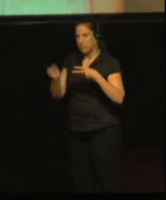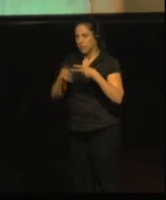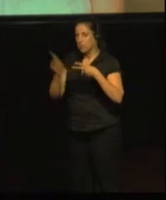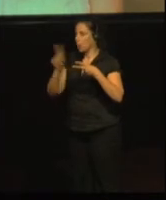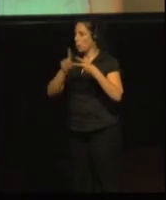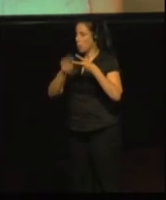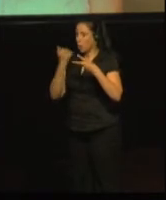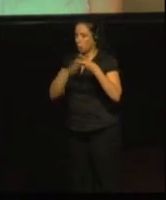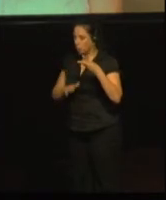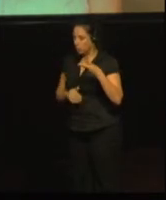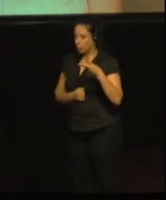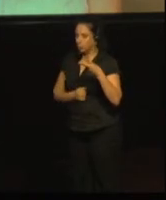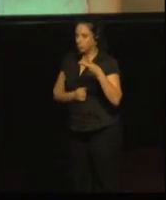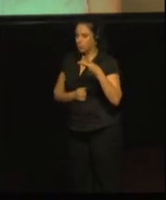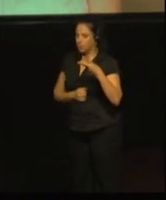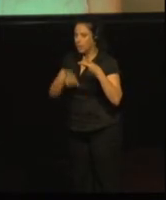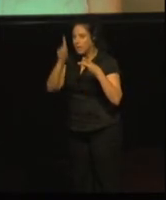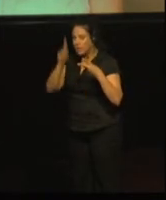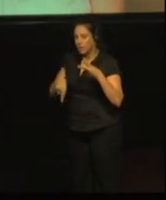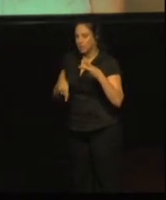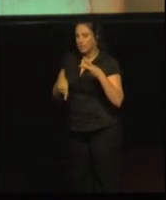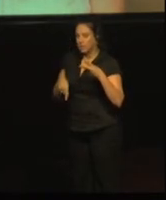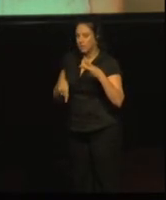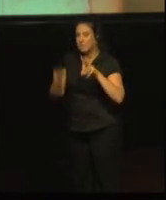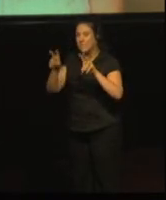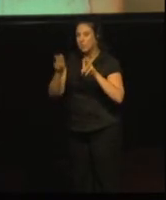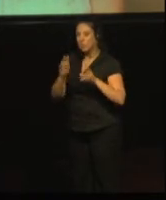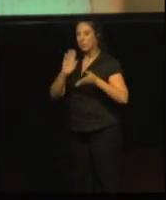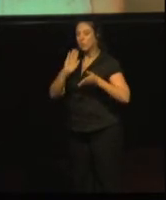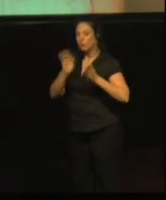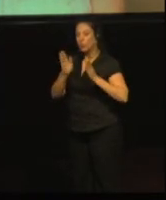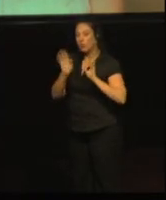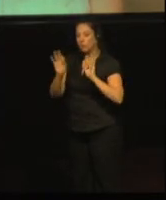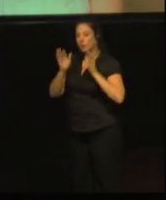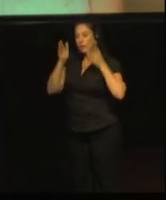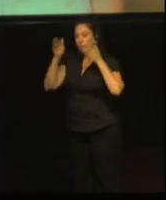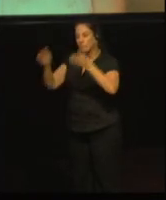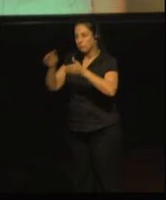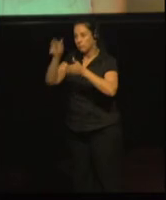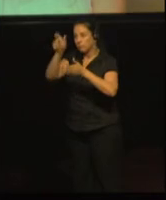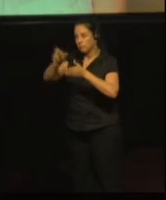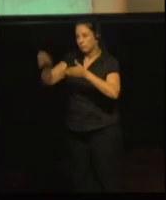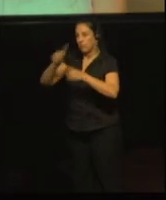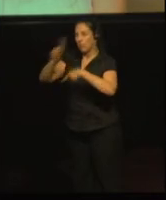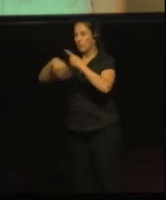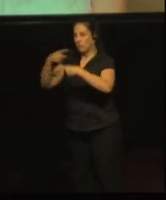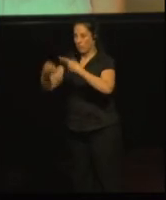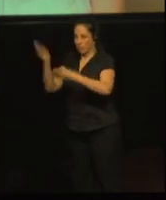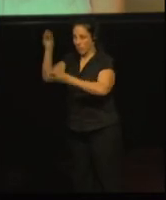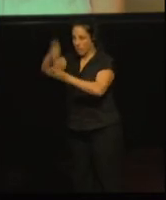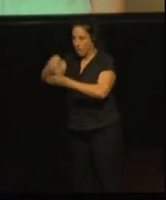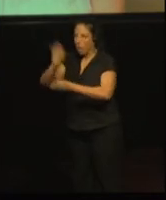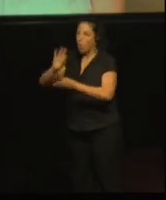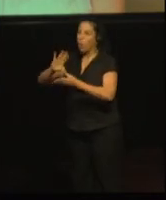And also training for the family members or friends of the deafblind people